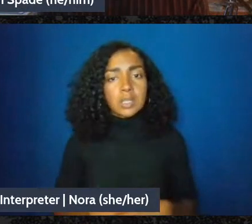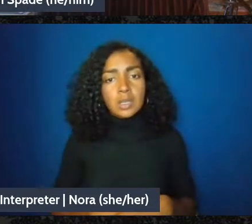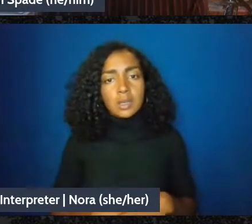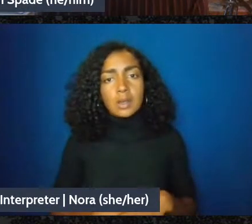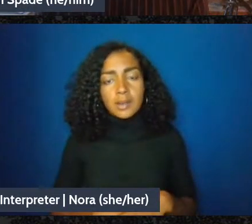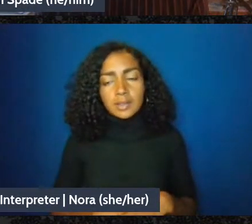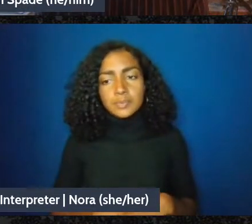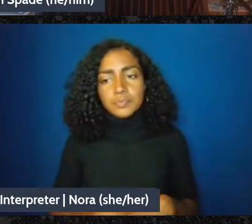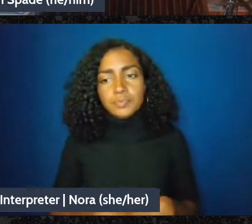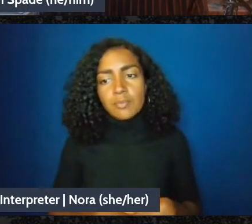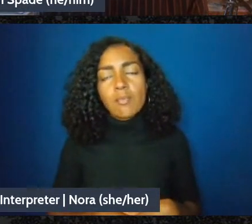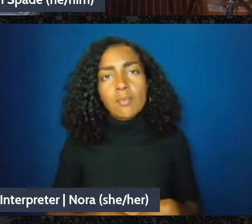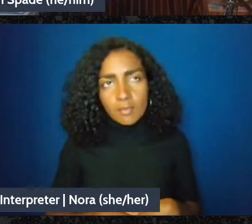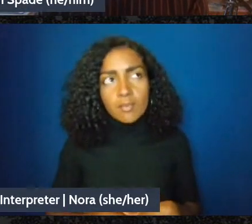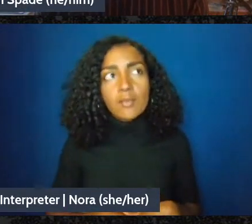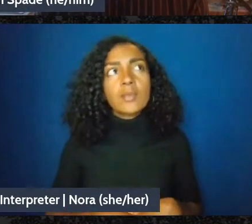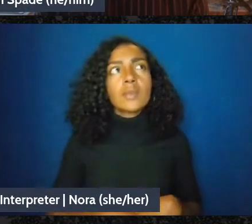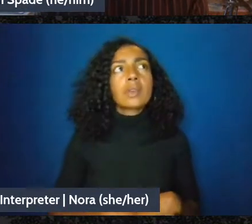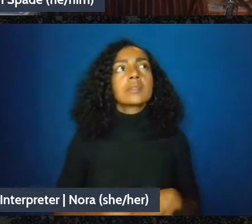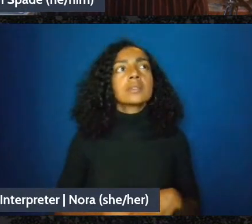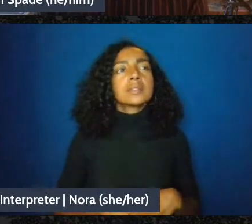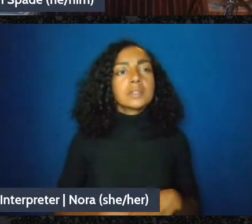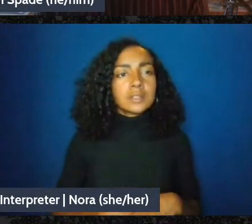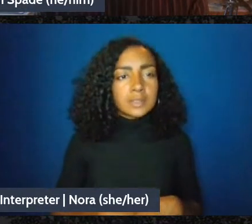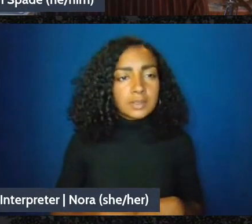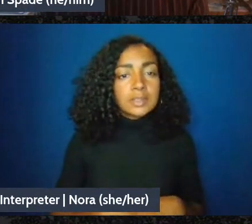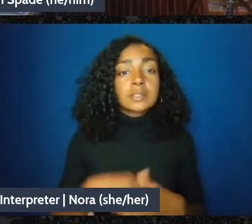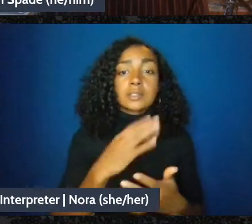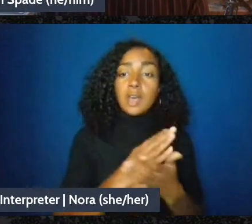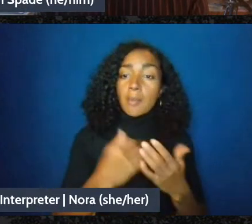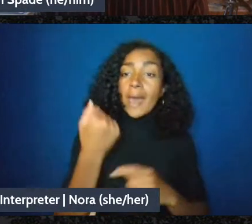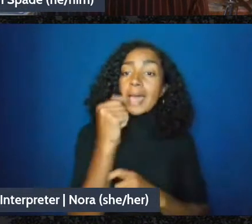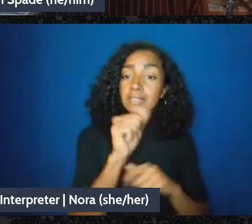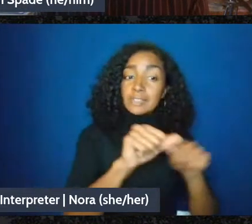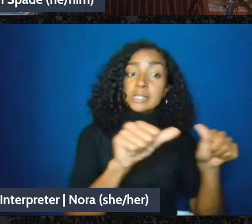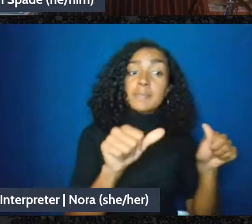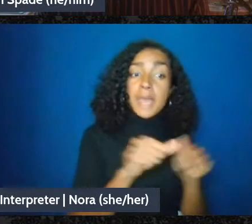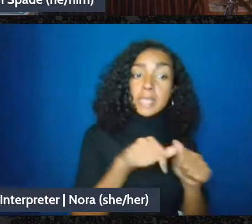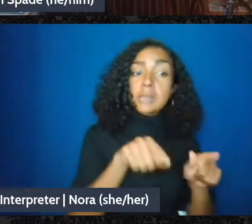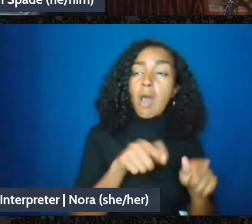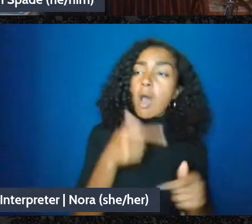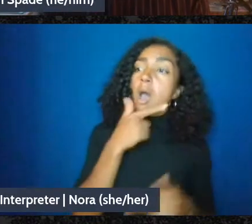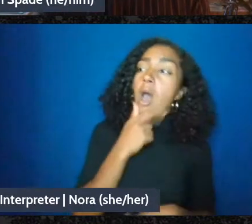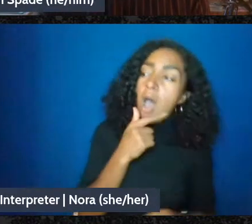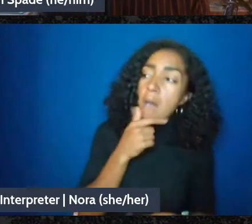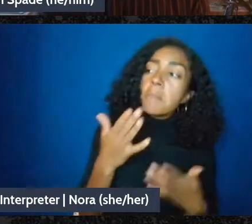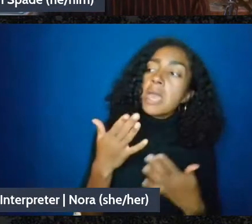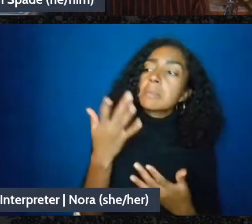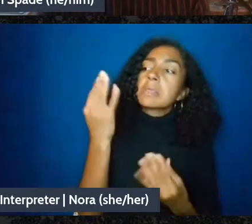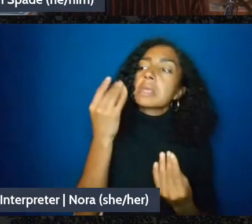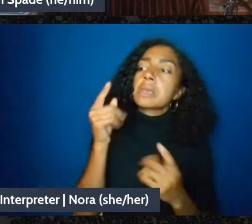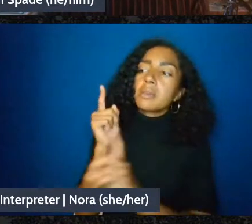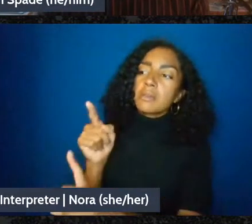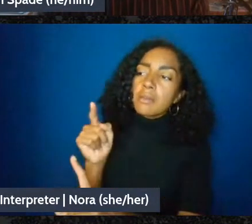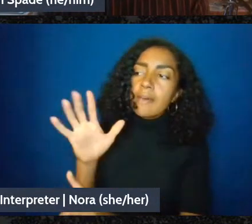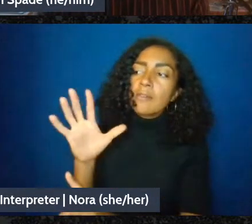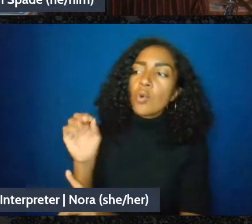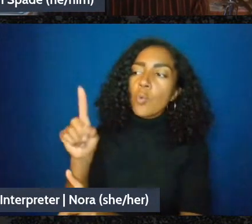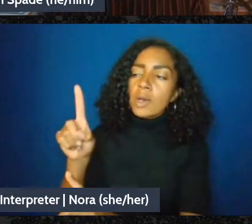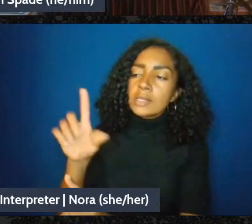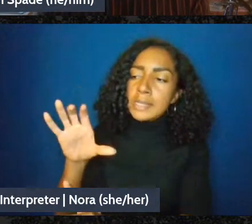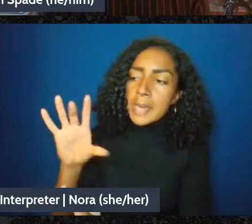people have been flirting with in activist spaces for a couple years now, but you know,